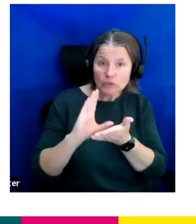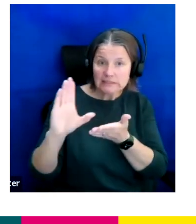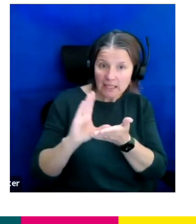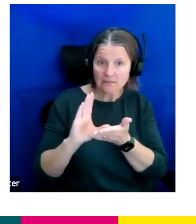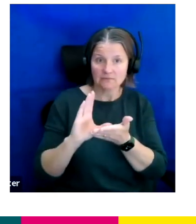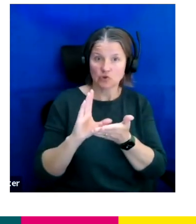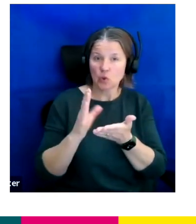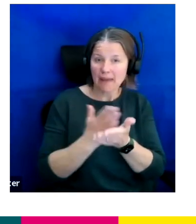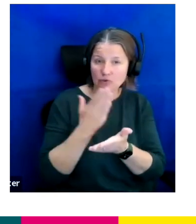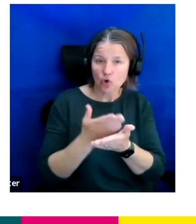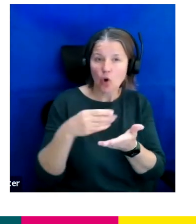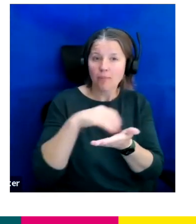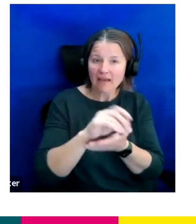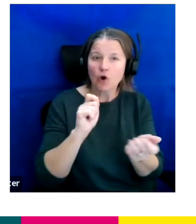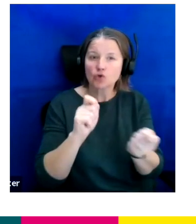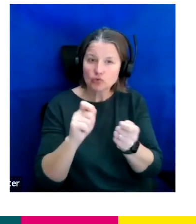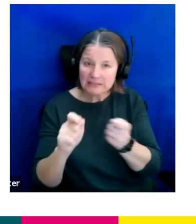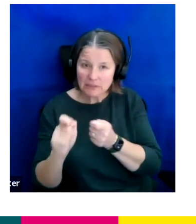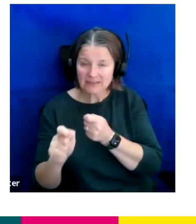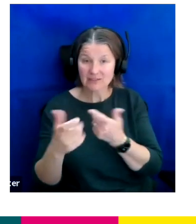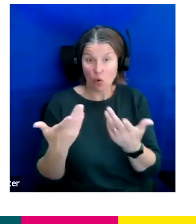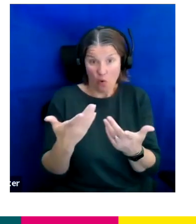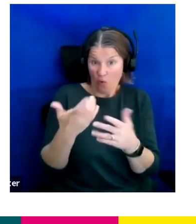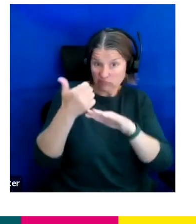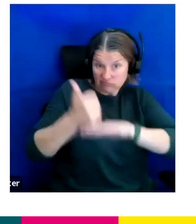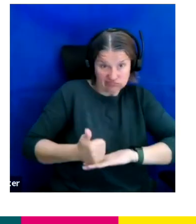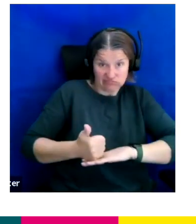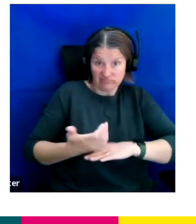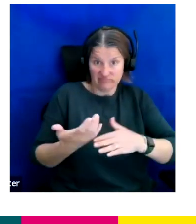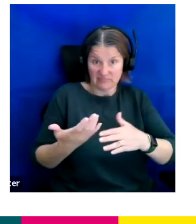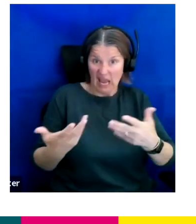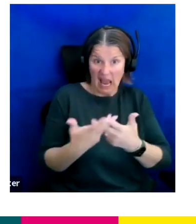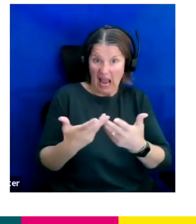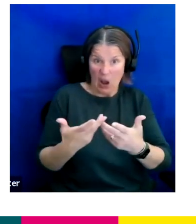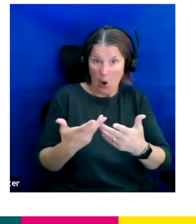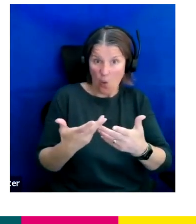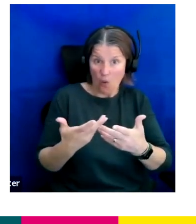within production or just fundamentally looking at how production works to make sure that